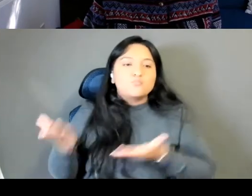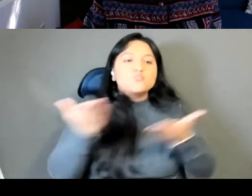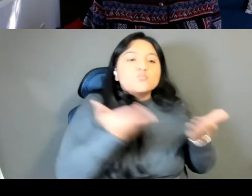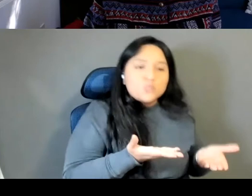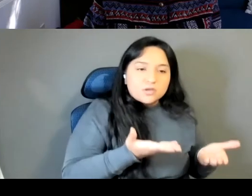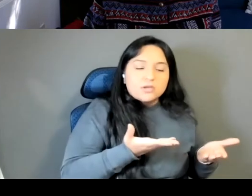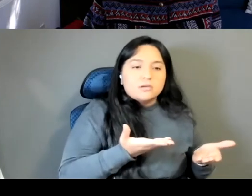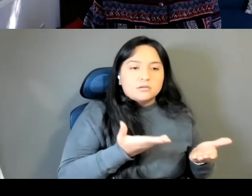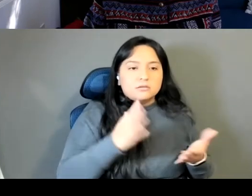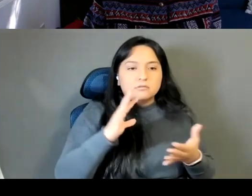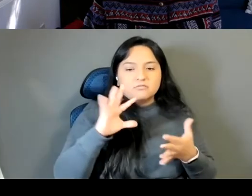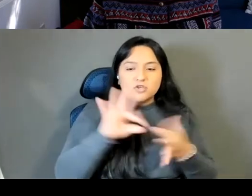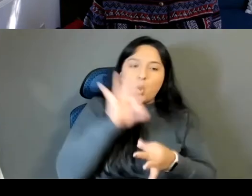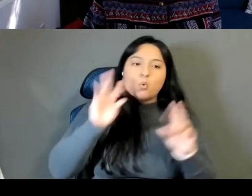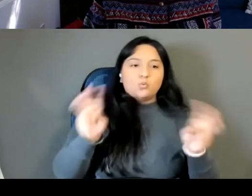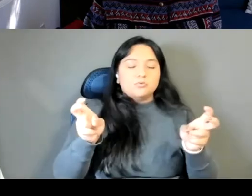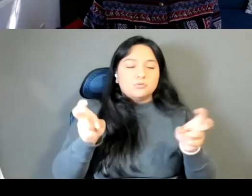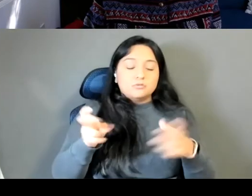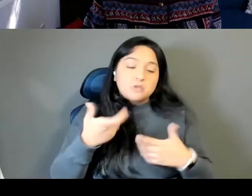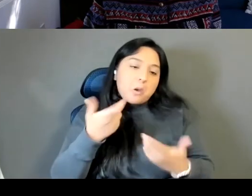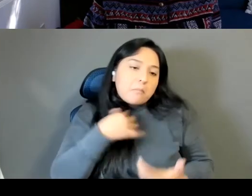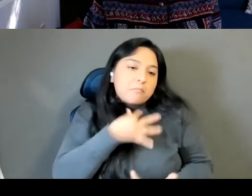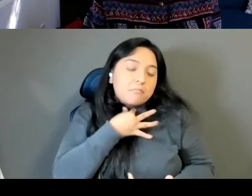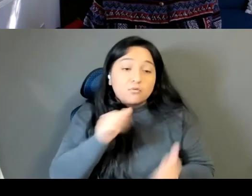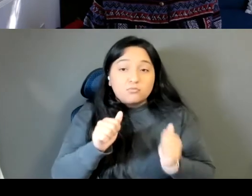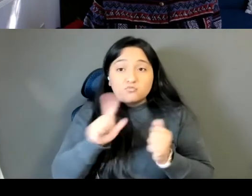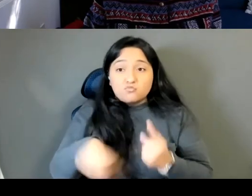You know when your family's came to this country or when you came to this country or left the